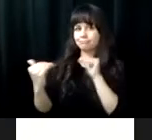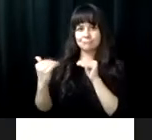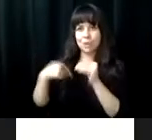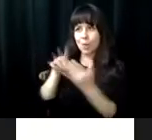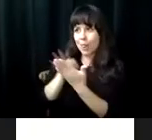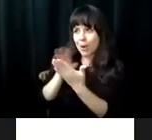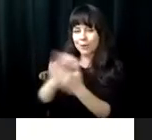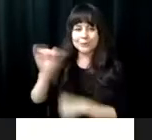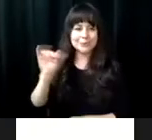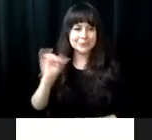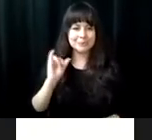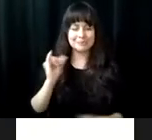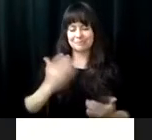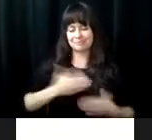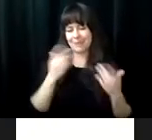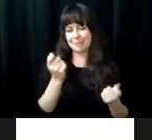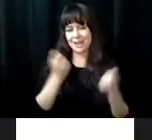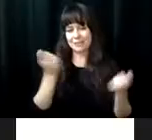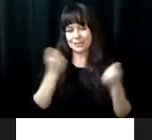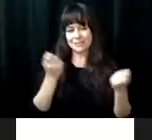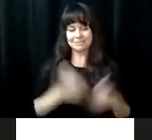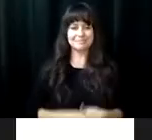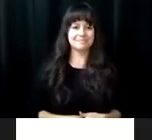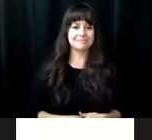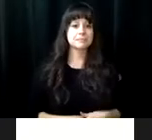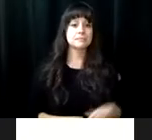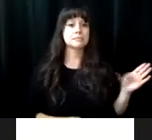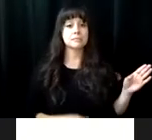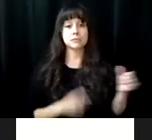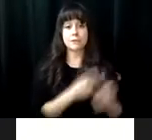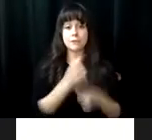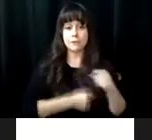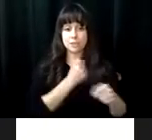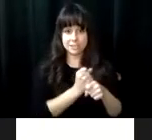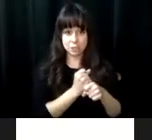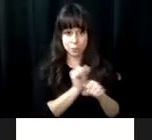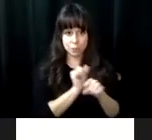past five years. As much as they have learned from us, we have equally learned just as much from them. Happen before anniversary. Thanks for all